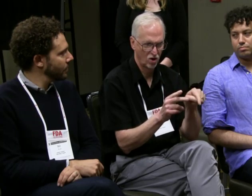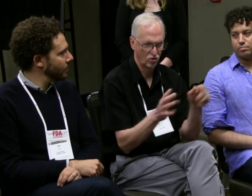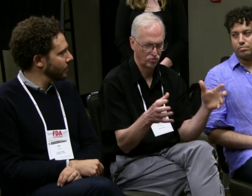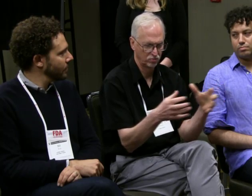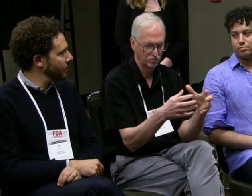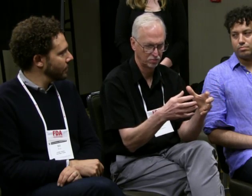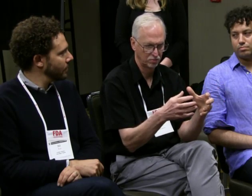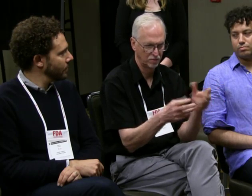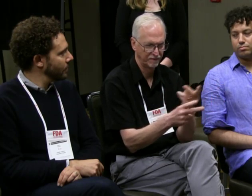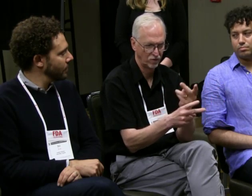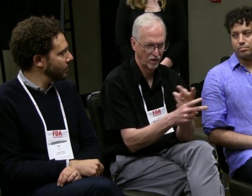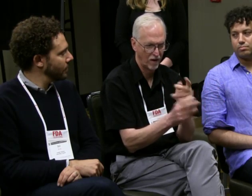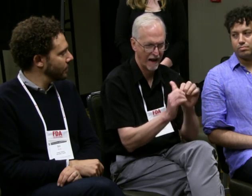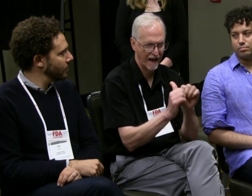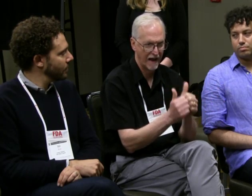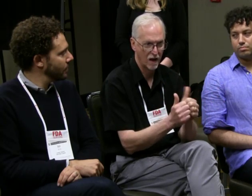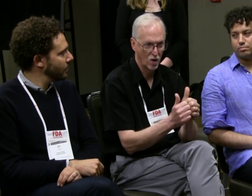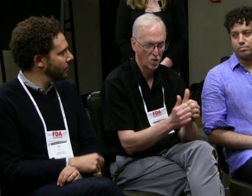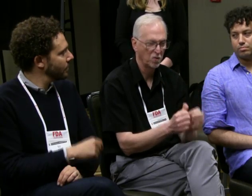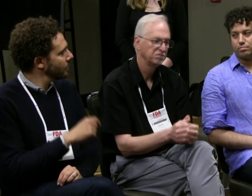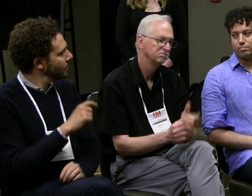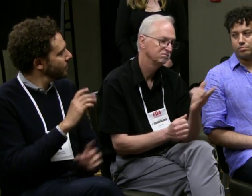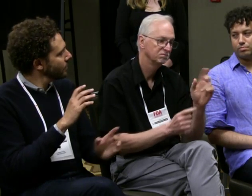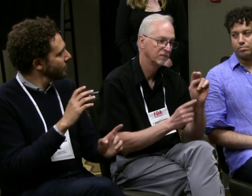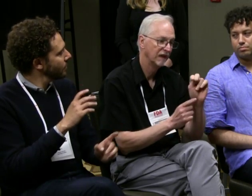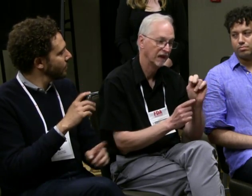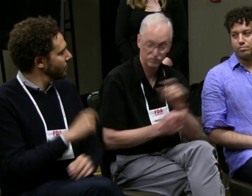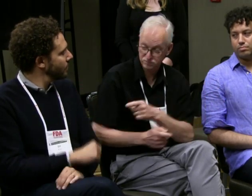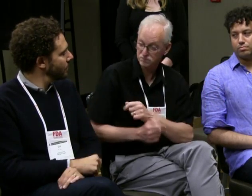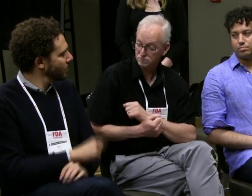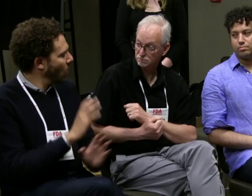and the communication between the production people and everybody involved.